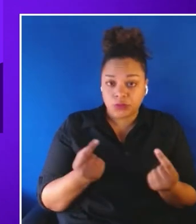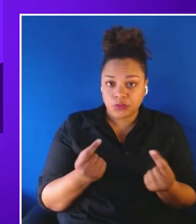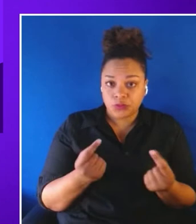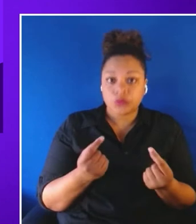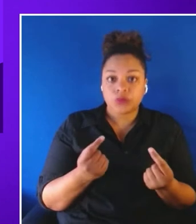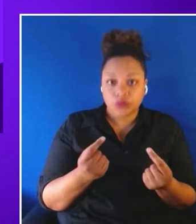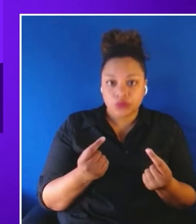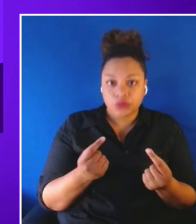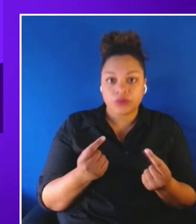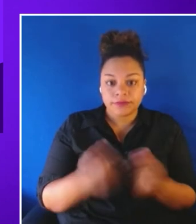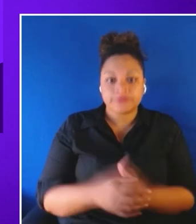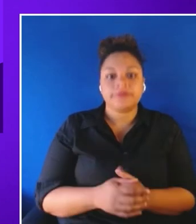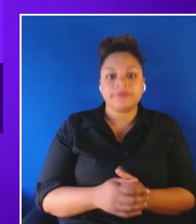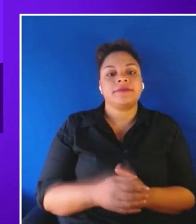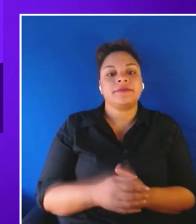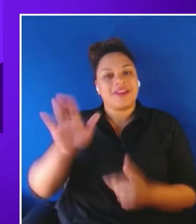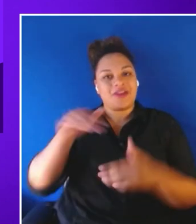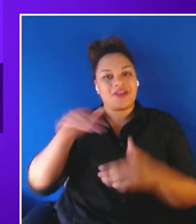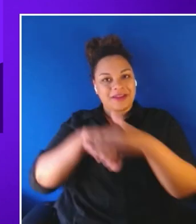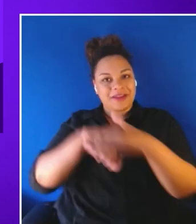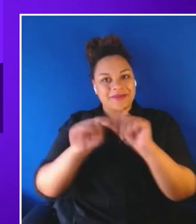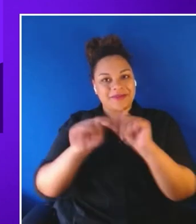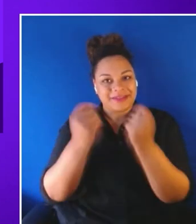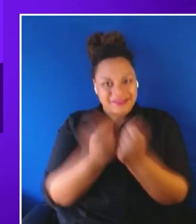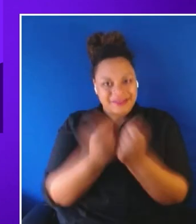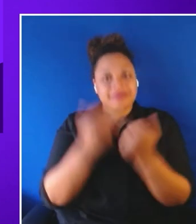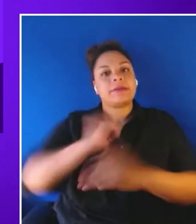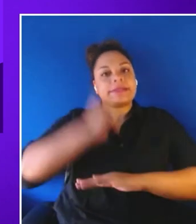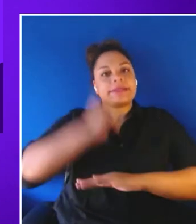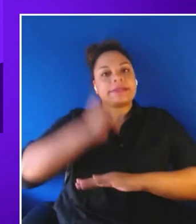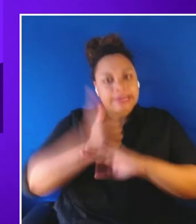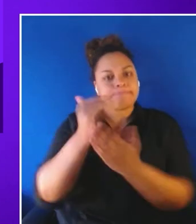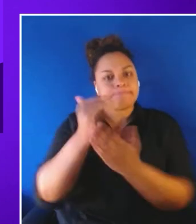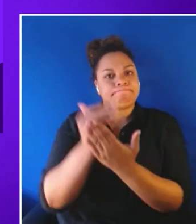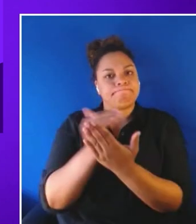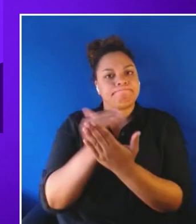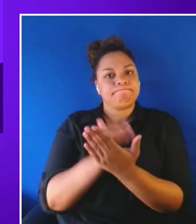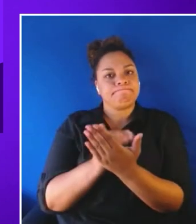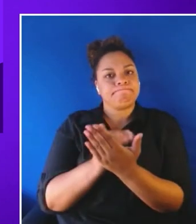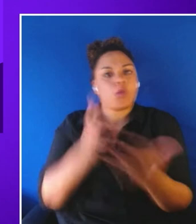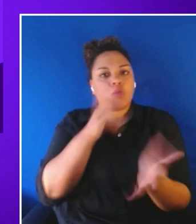team to create a list of requirements. The goal of this preliminary list of criteria